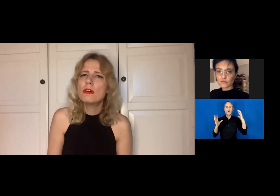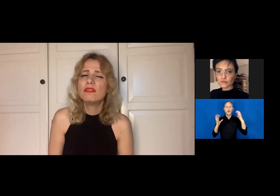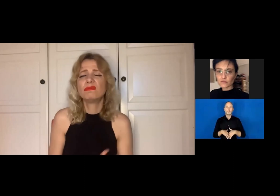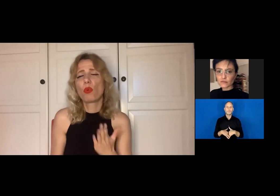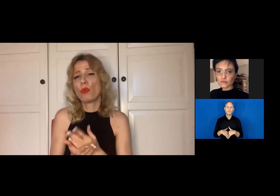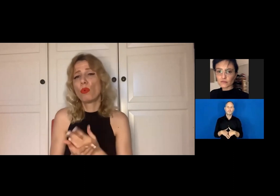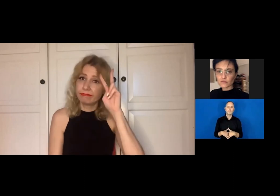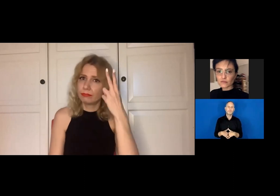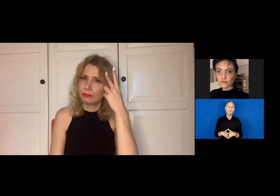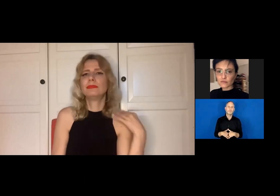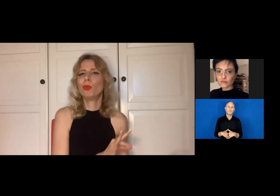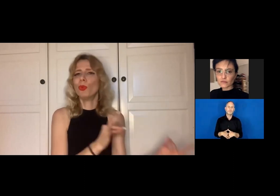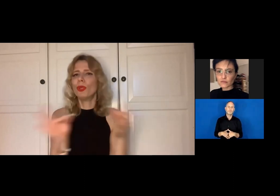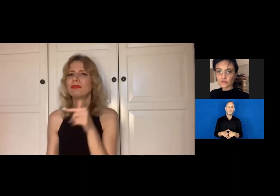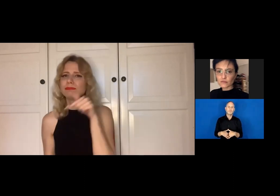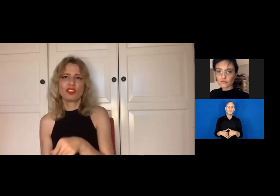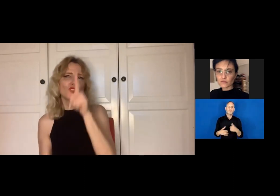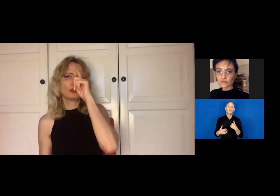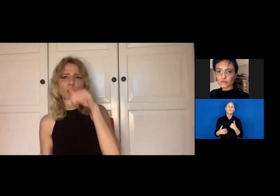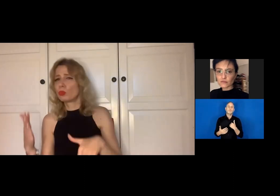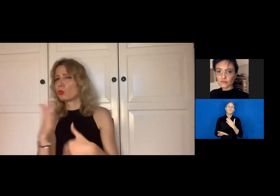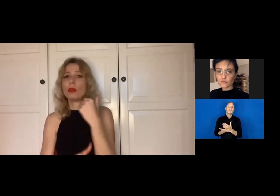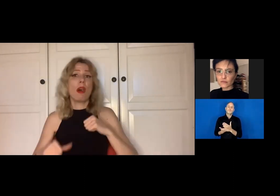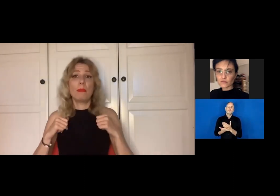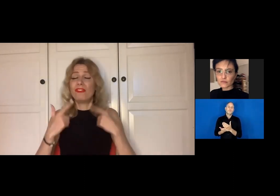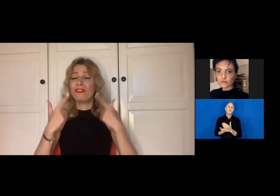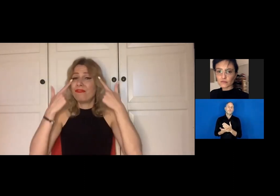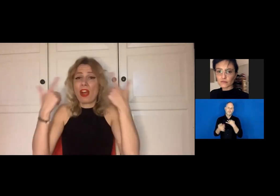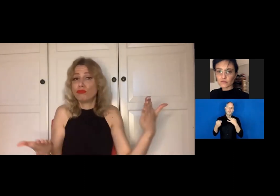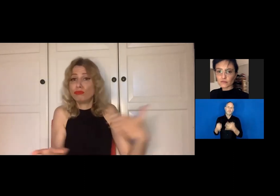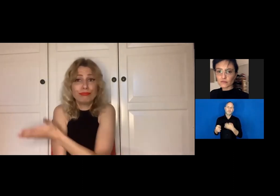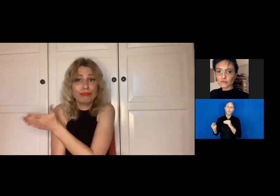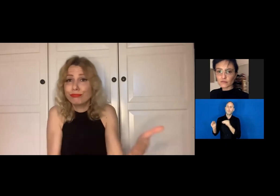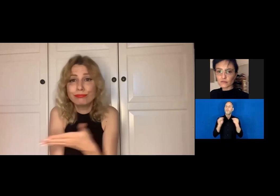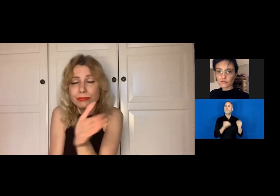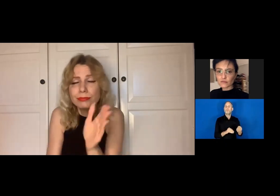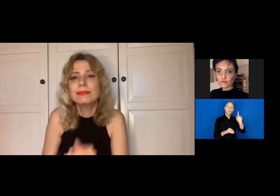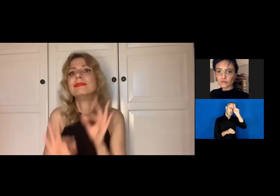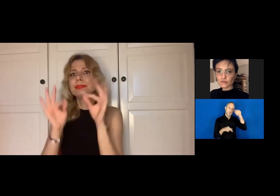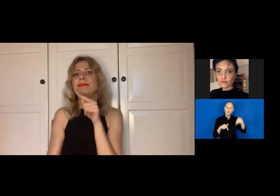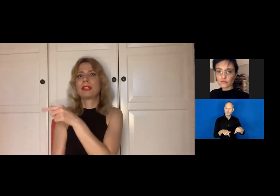Then I had a change of heart and decided to start travelling.